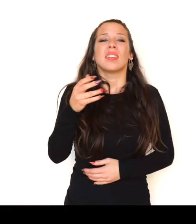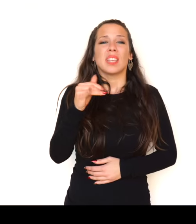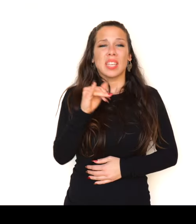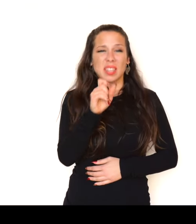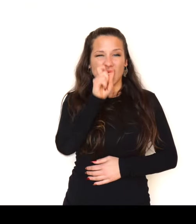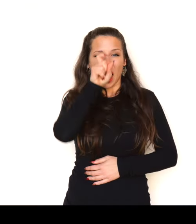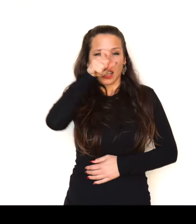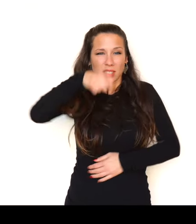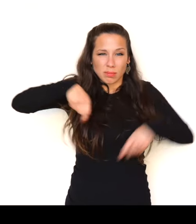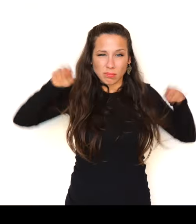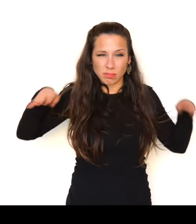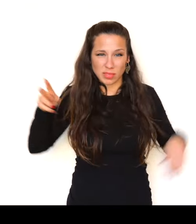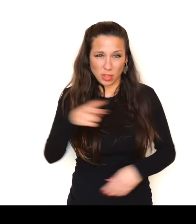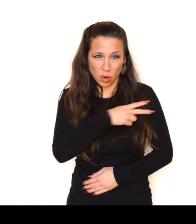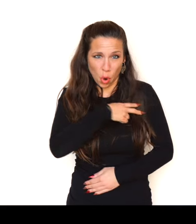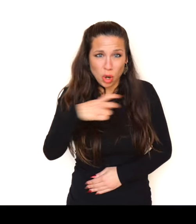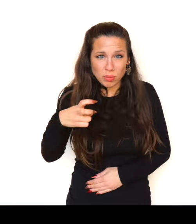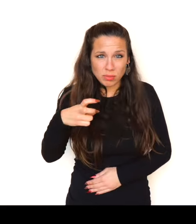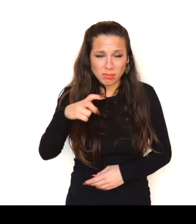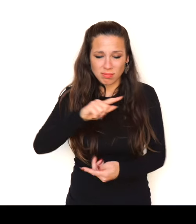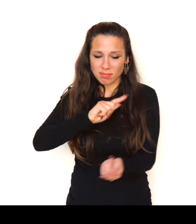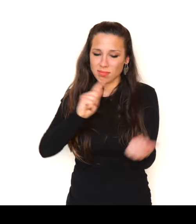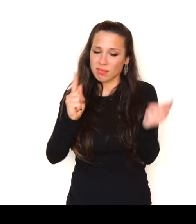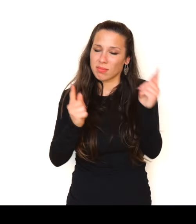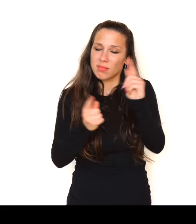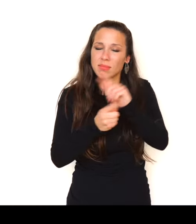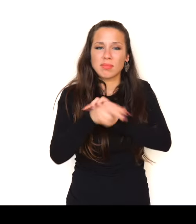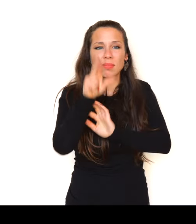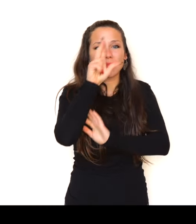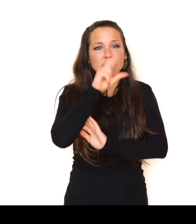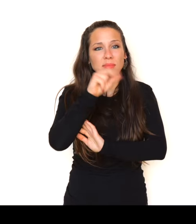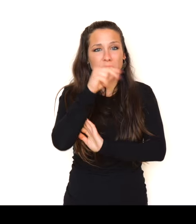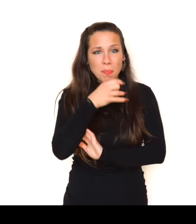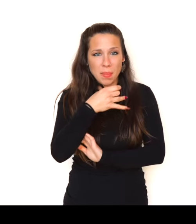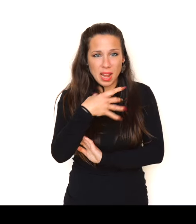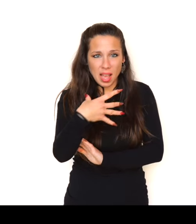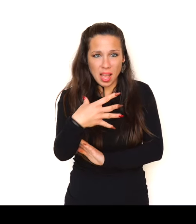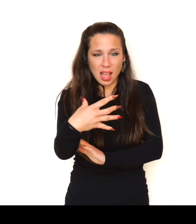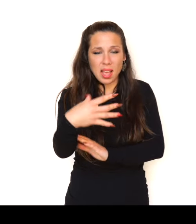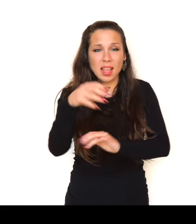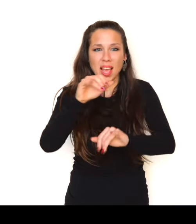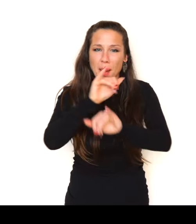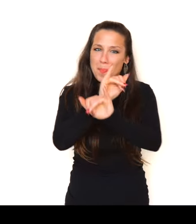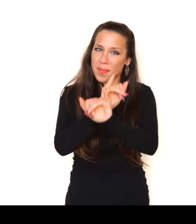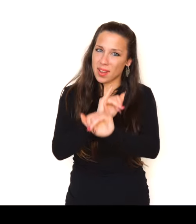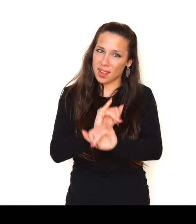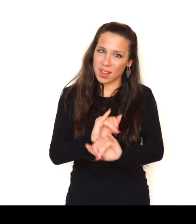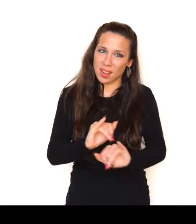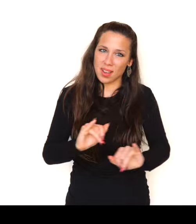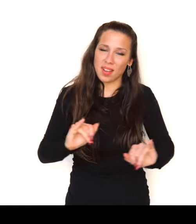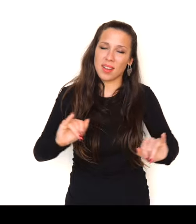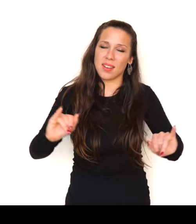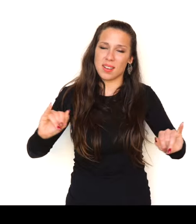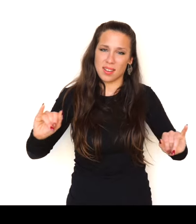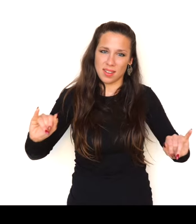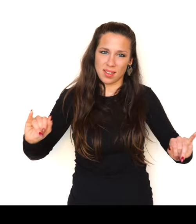And crows would be doves of peace